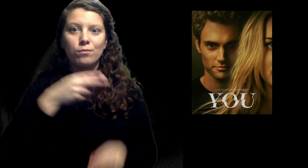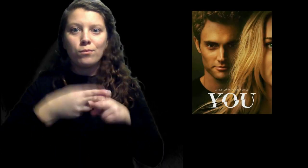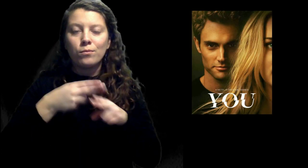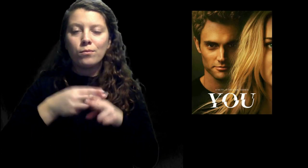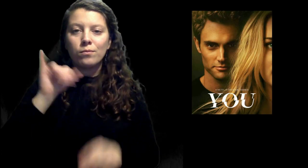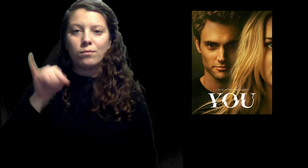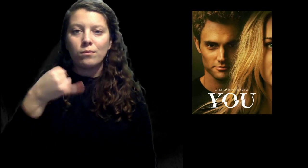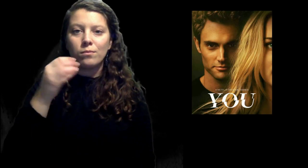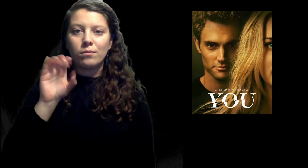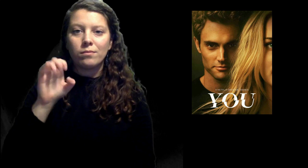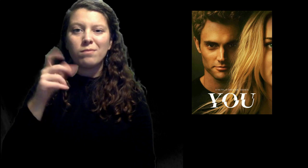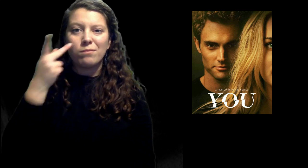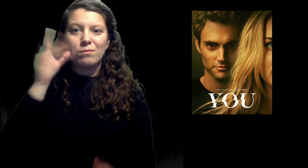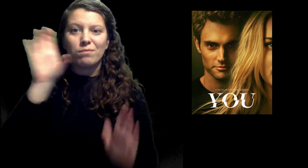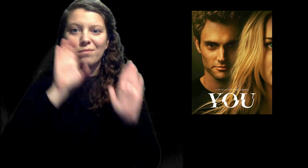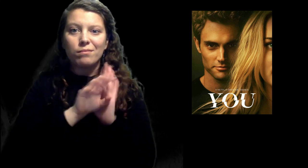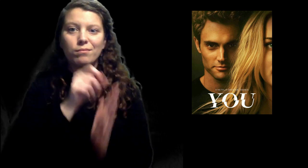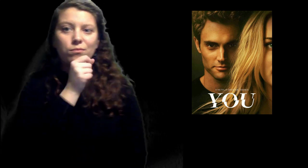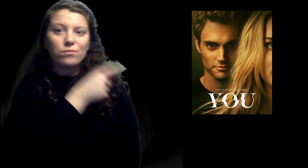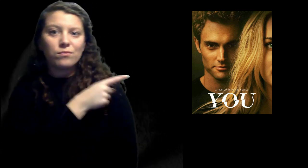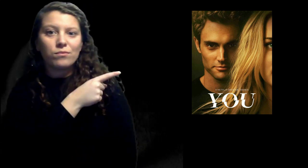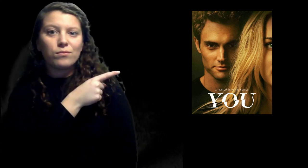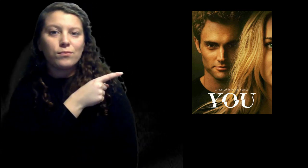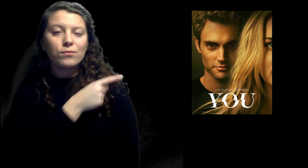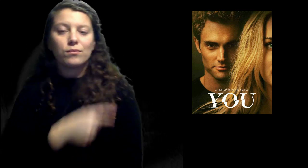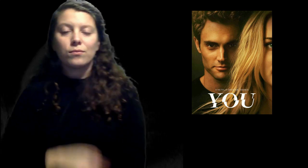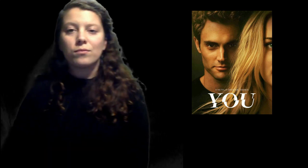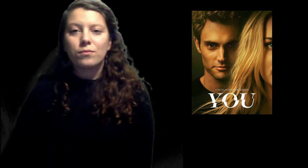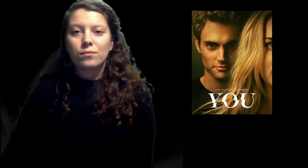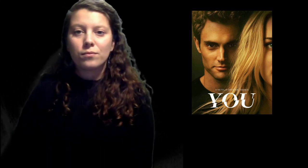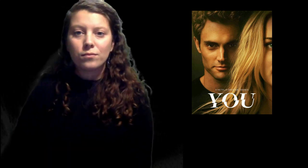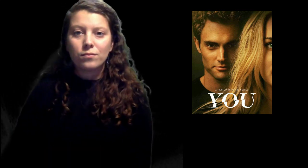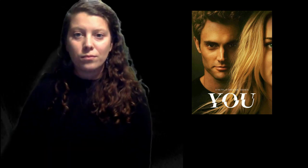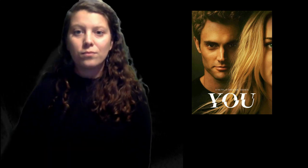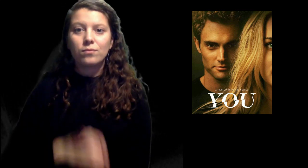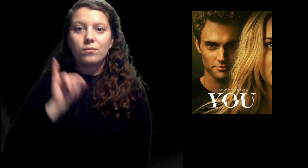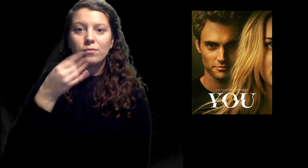There's a character named Joe. You can see his picture here.